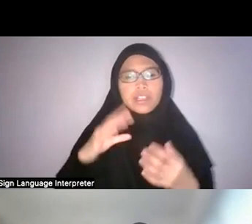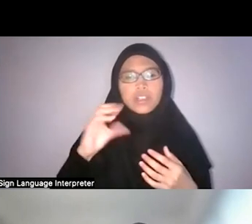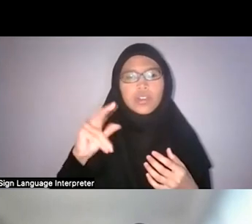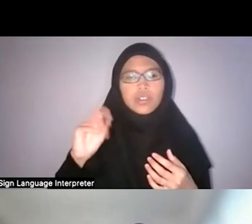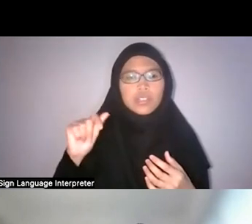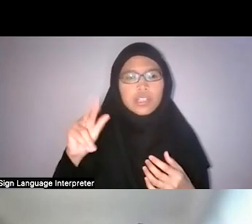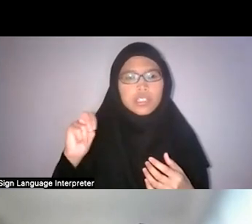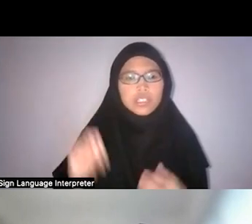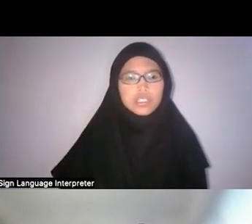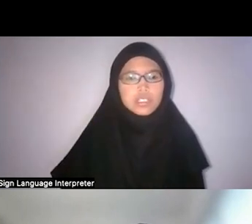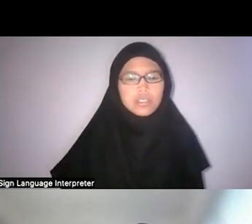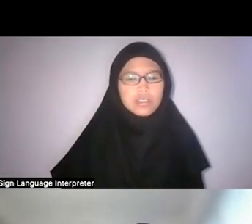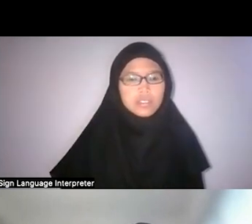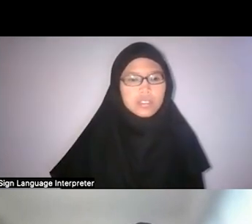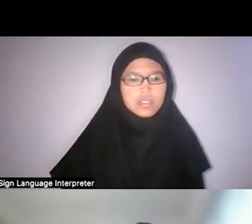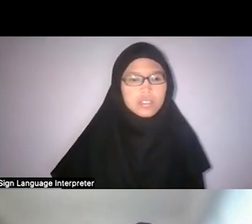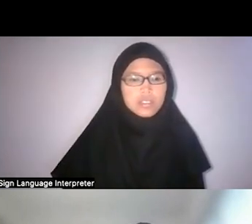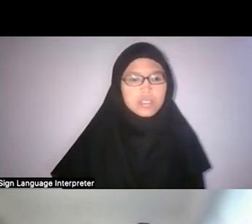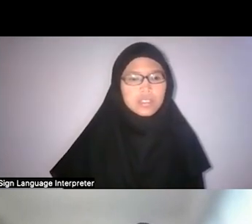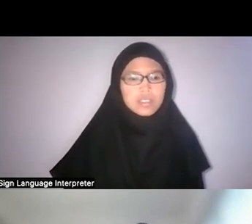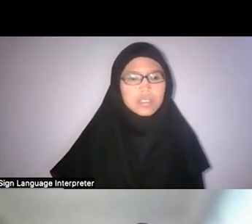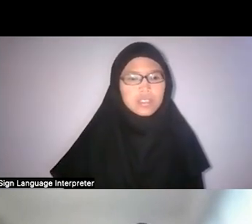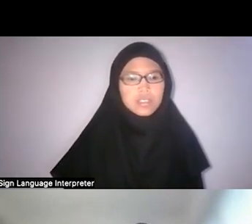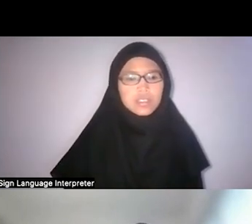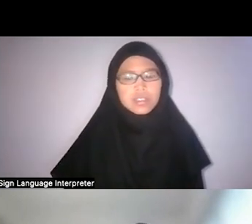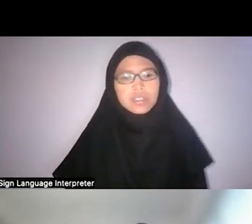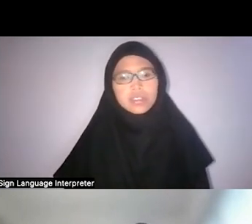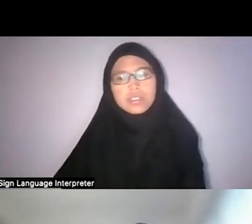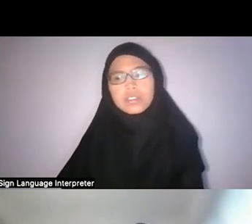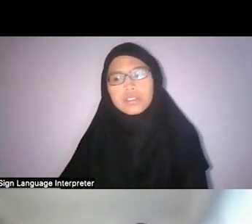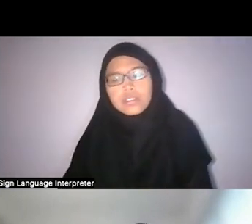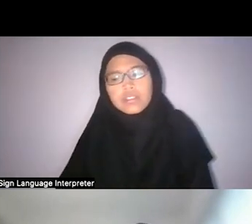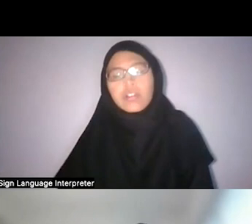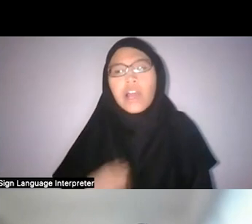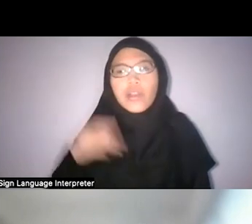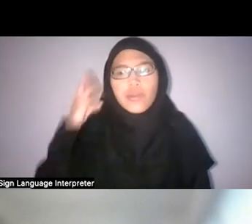Faris: Yeah, I was wondering if we’d covered that through “garden”, but do you have any thoughts perhaps?